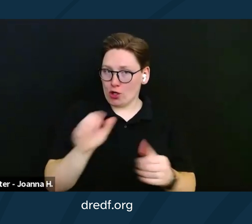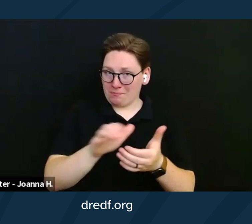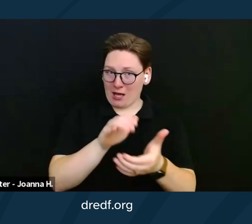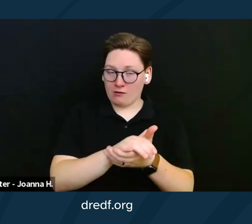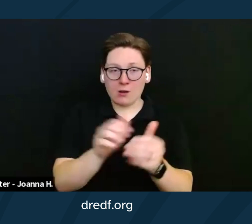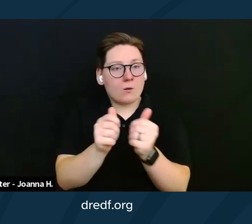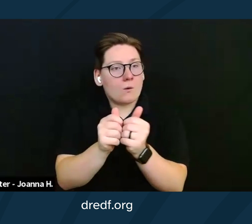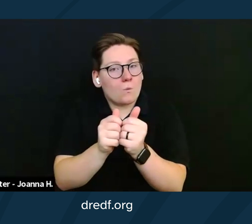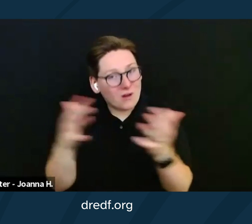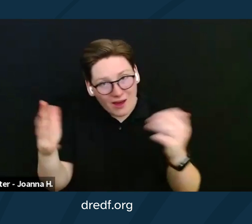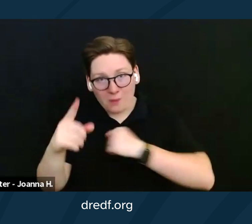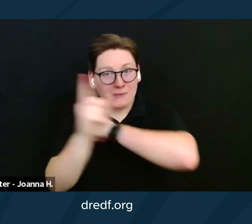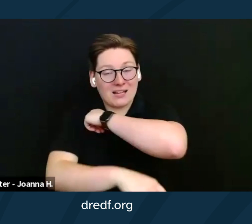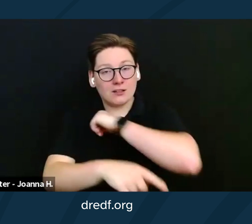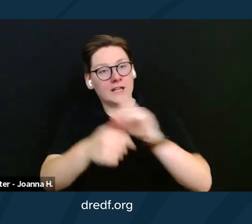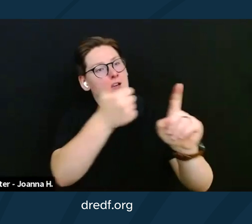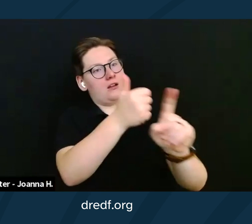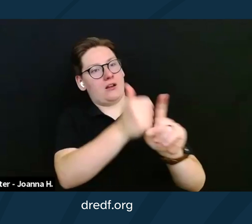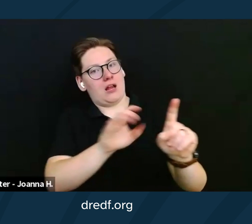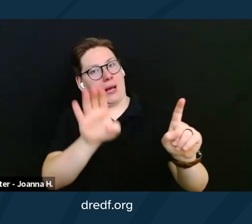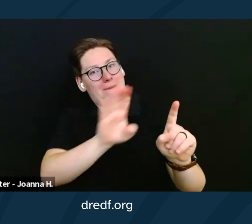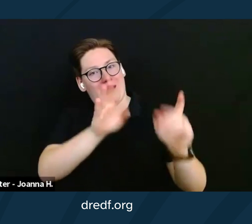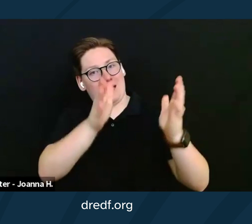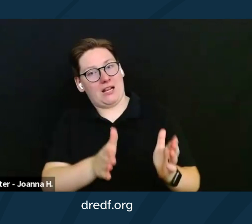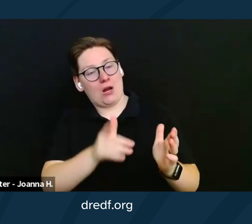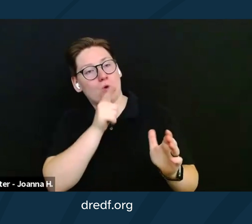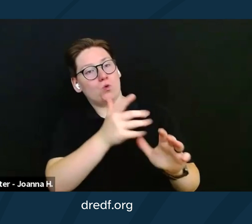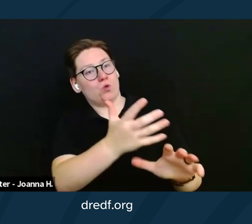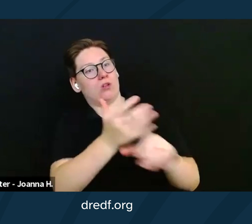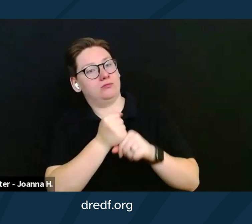a billionaire receiving Social Security retirement benefits,